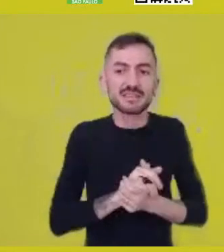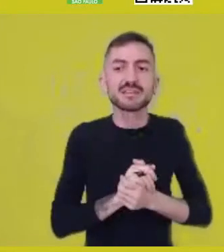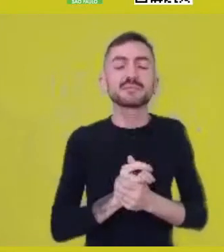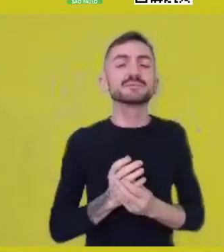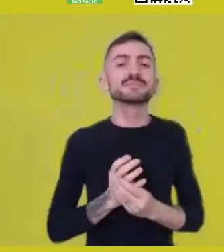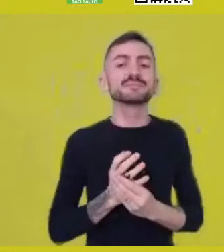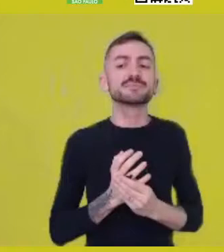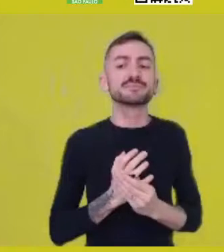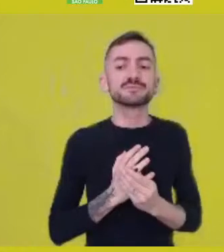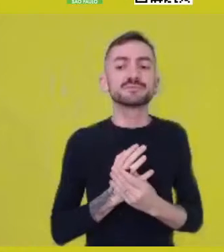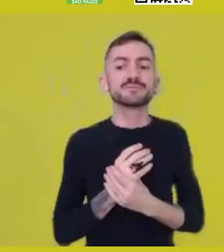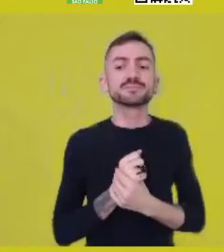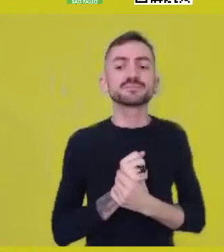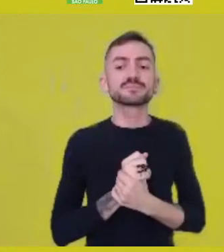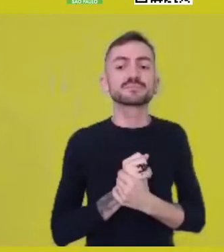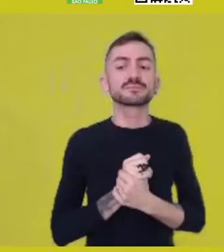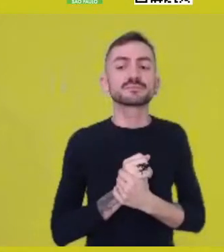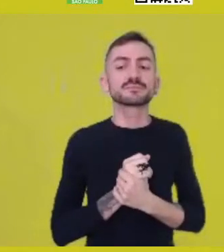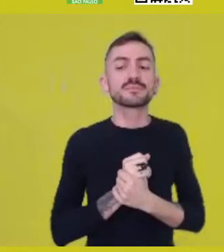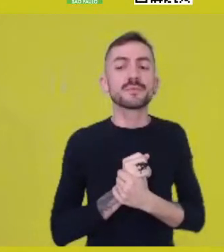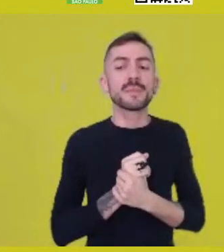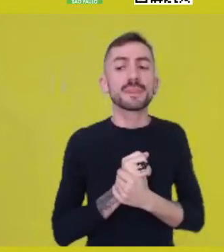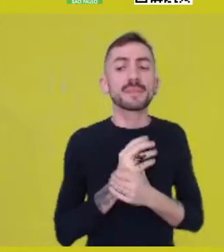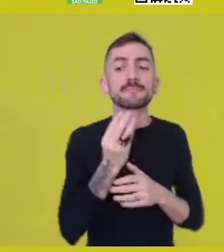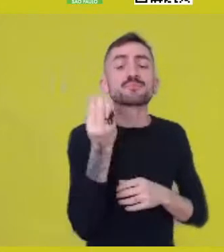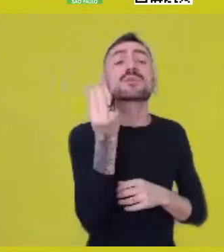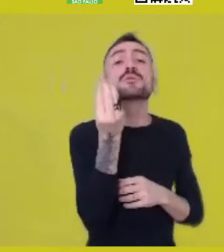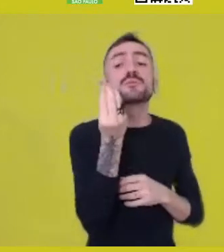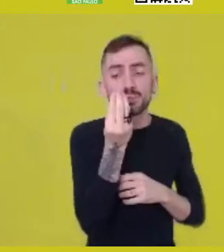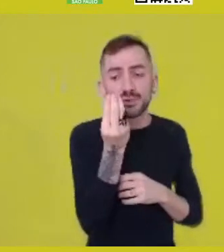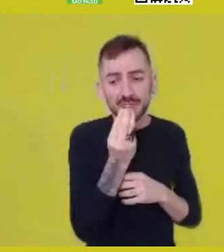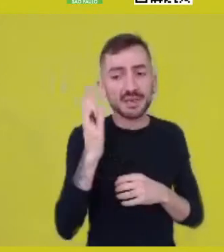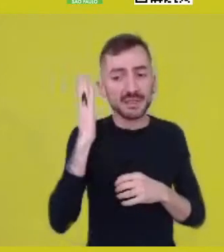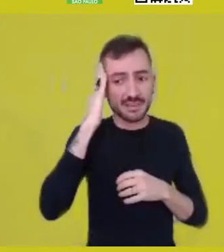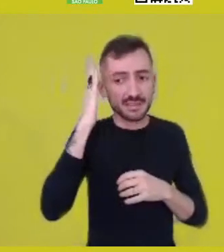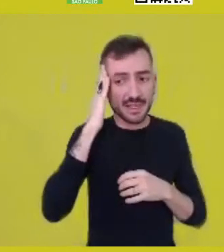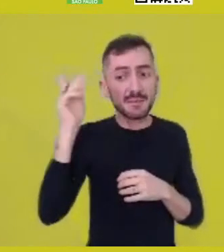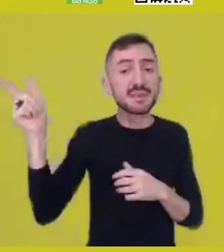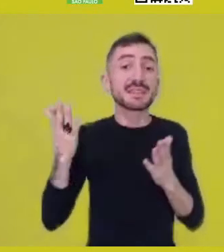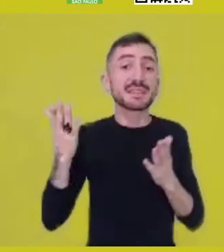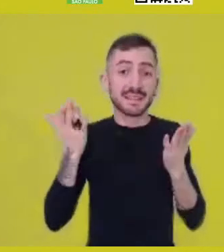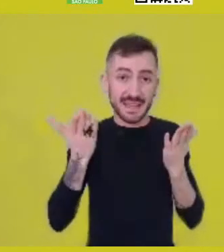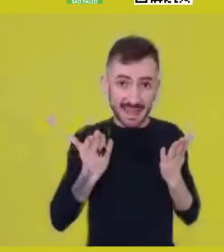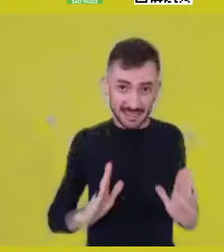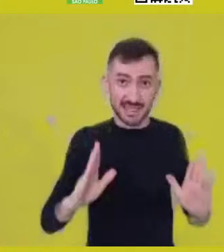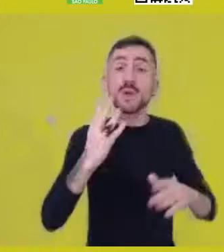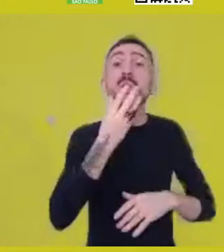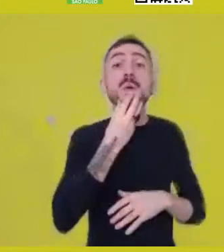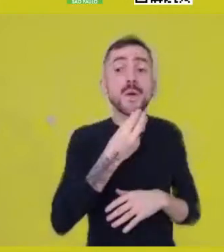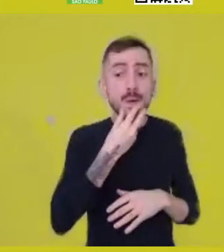because, biologically speaking, he’s a man, but he also comes with this feminine vibration,